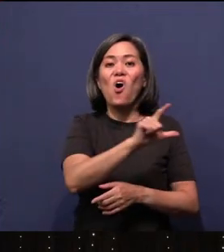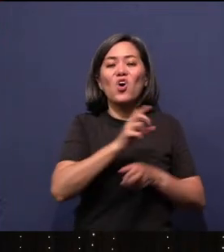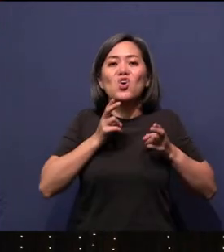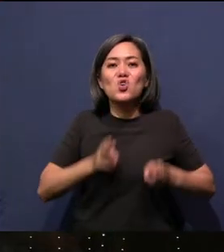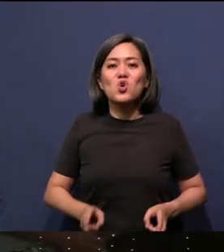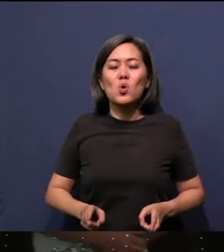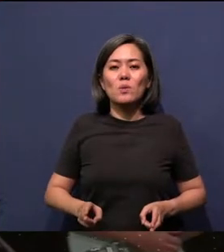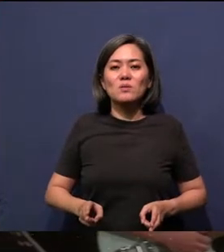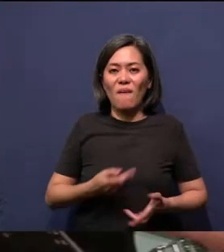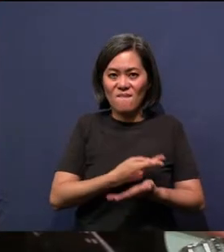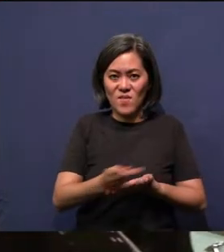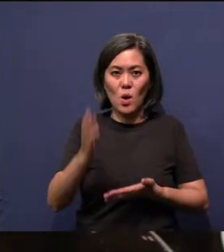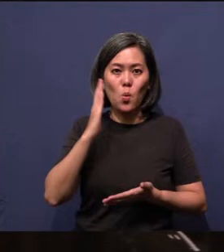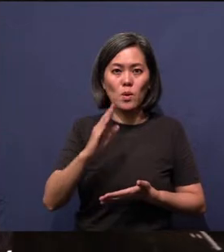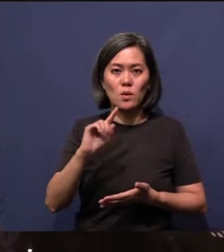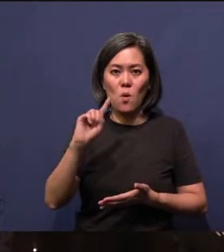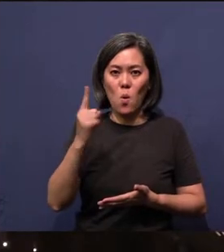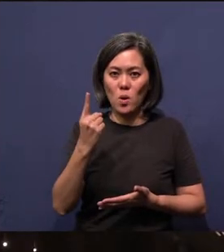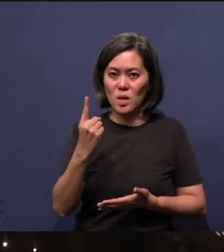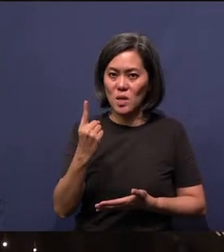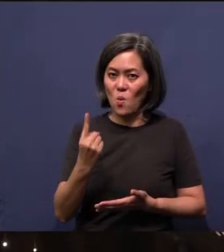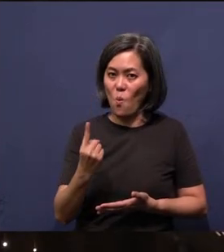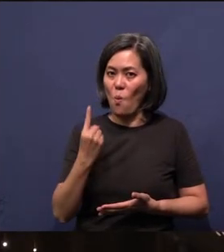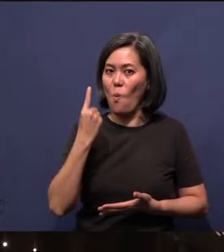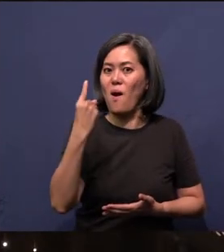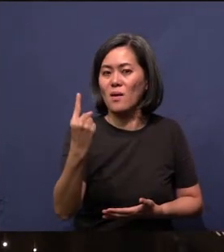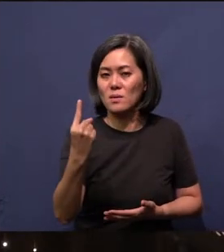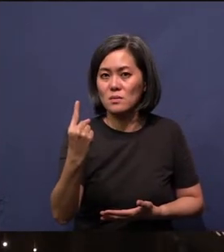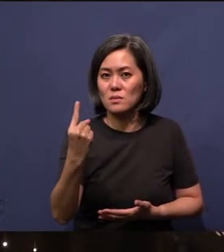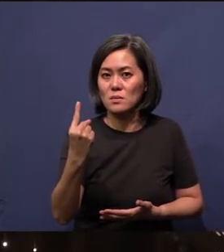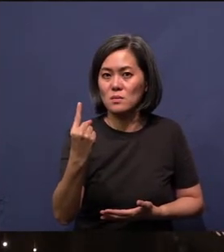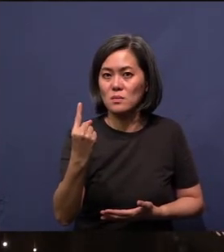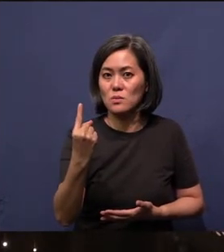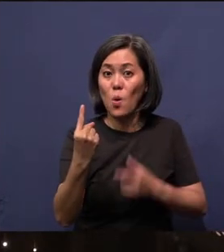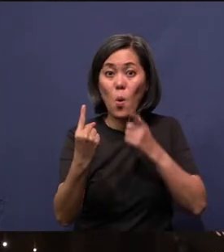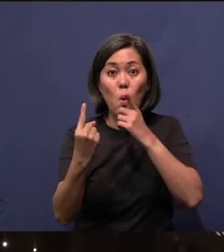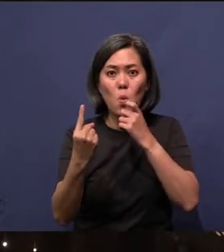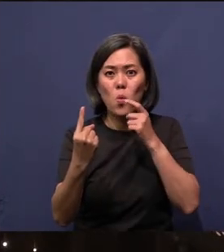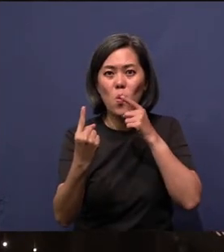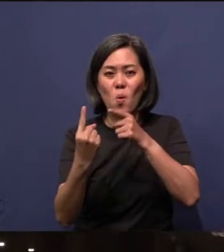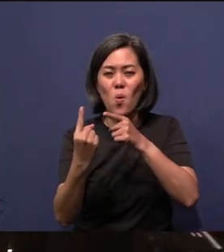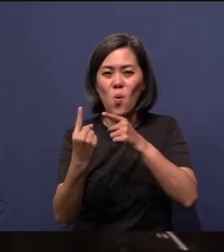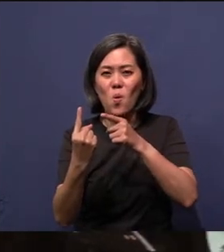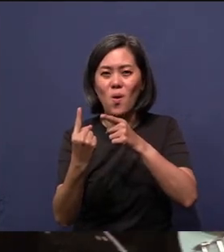one. The One who was present at the creation of the world. His name is Christ.